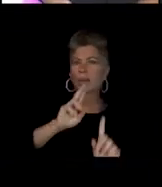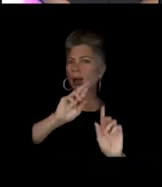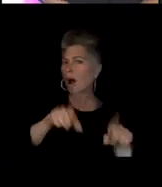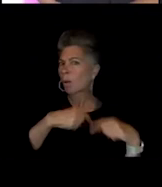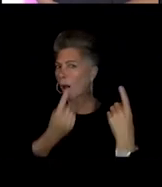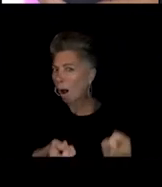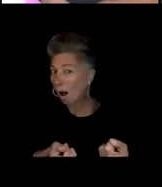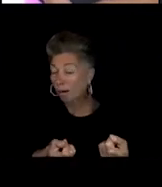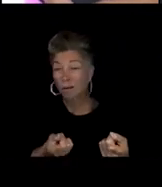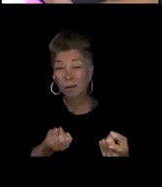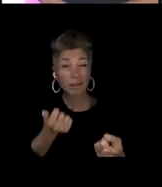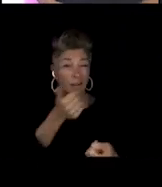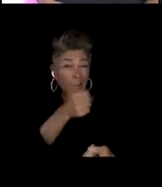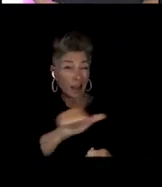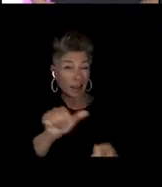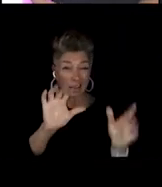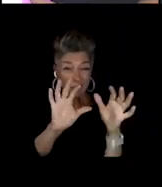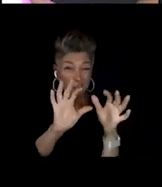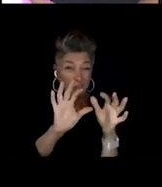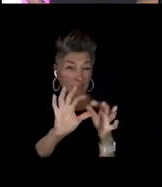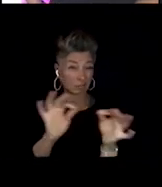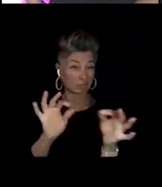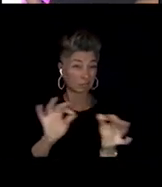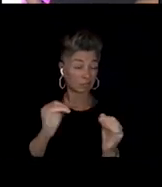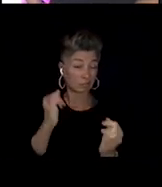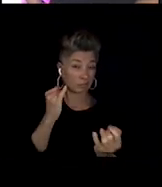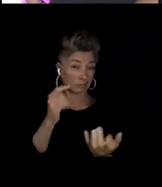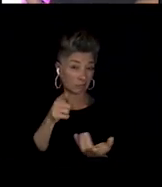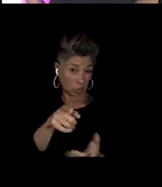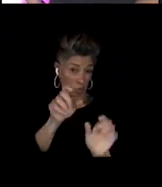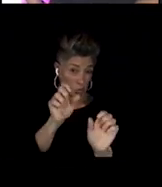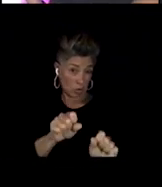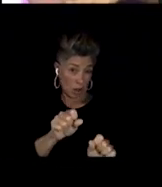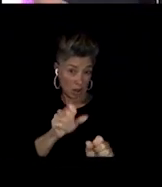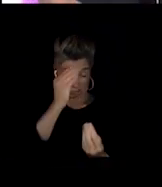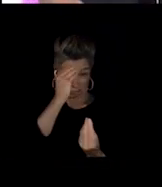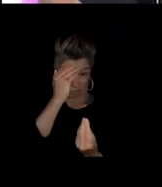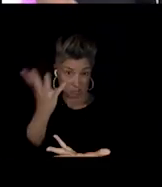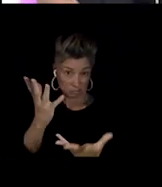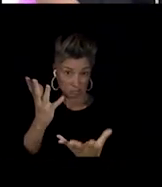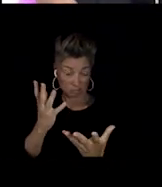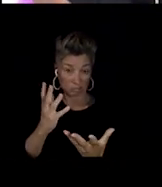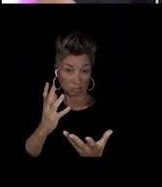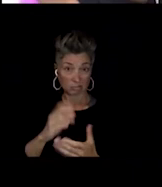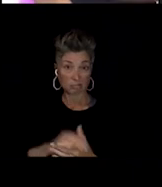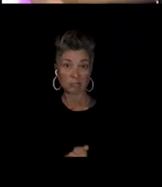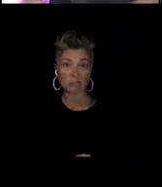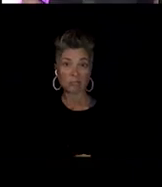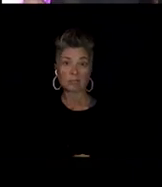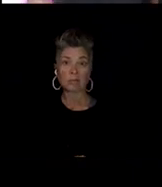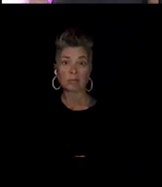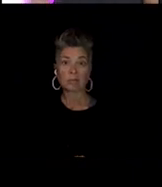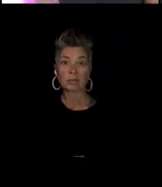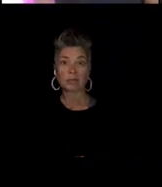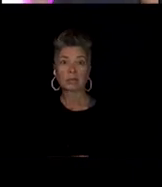or may know of that you're willing to share with folks. So Wisconsin's ballroom history,